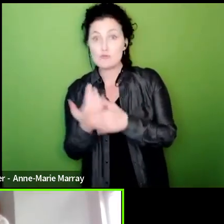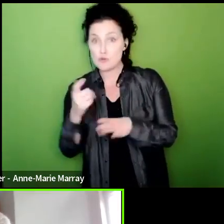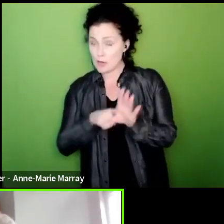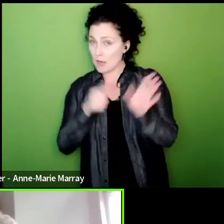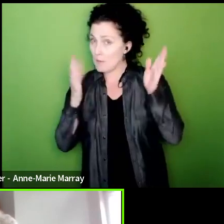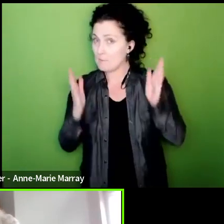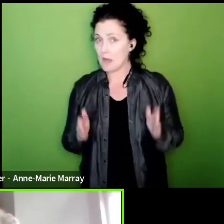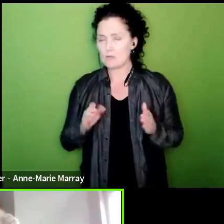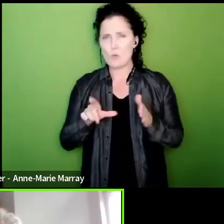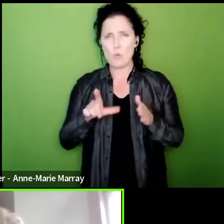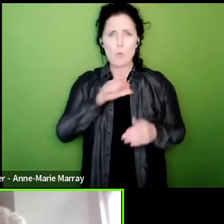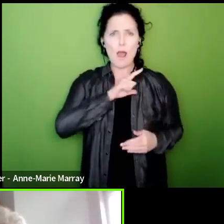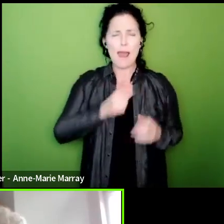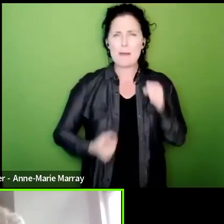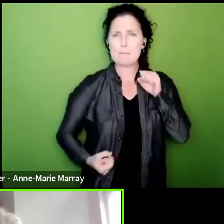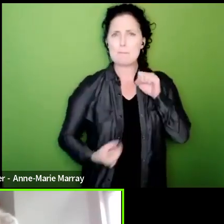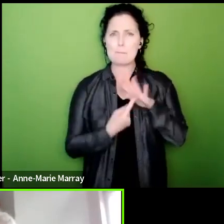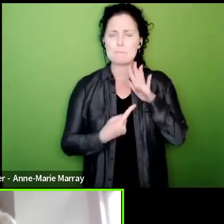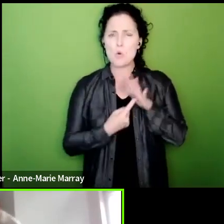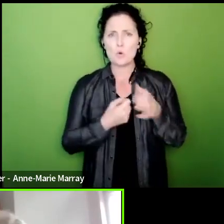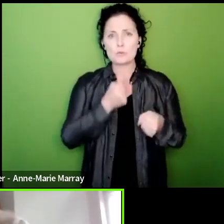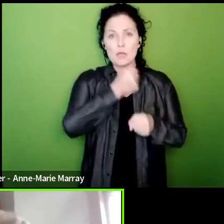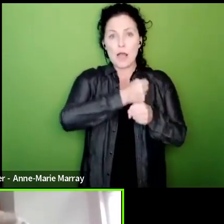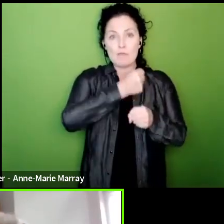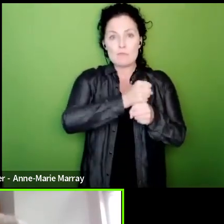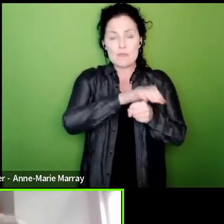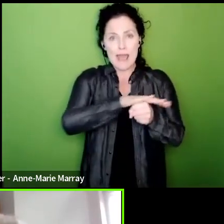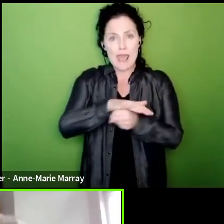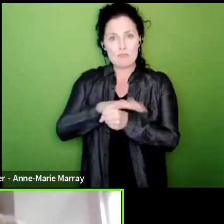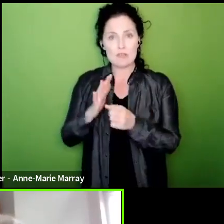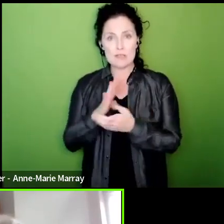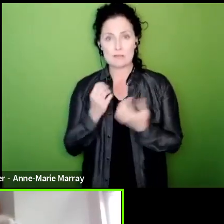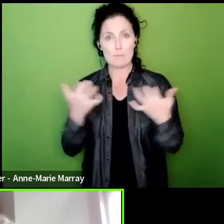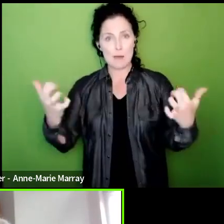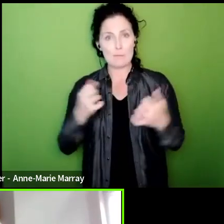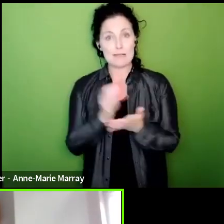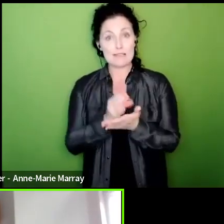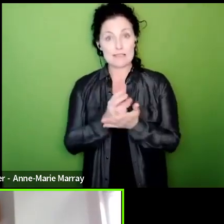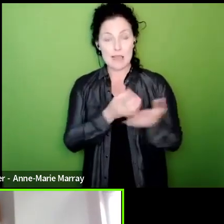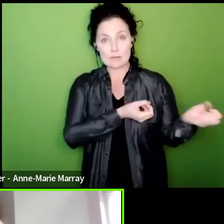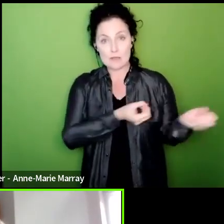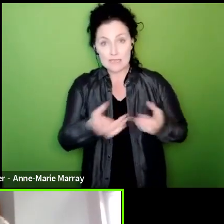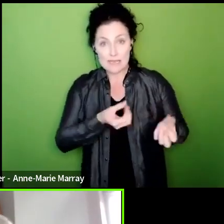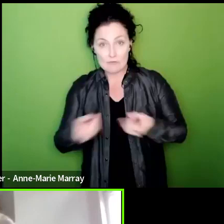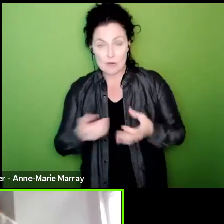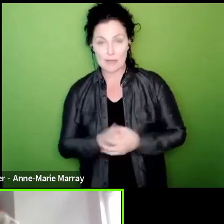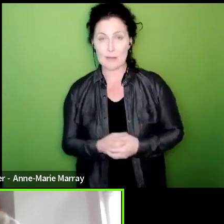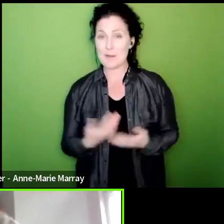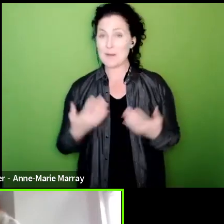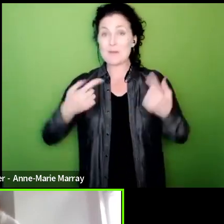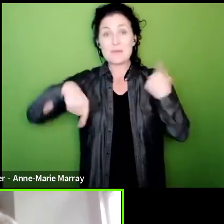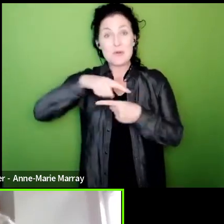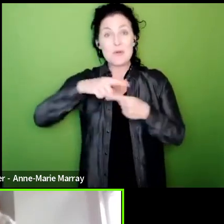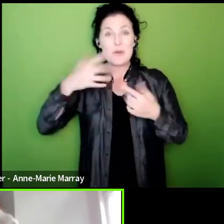key areas of government service and public sector delivery so we have beaten the threshold in the